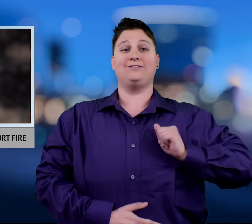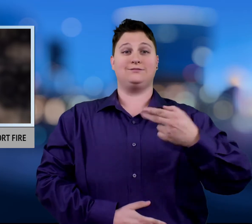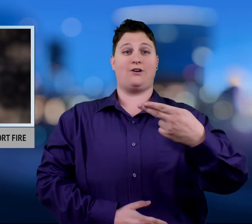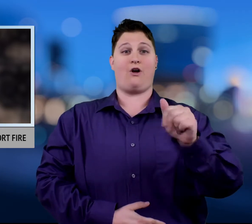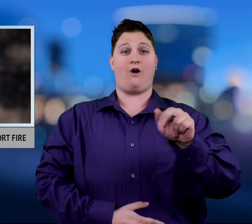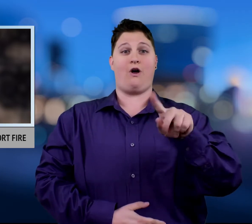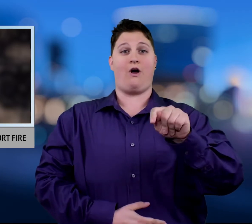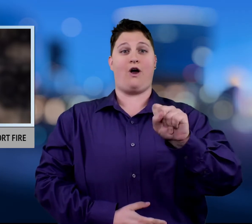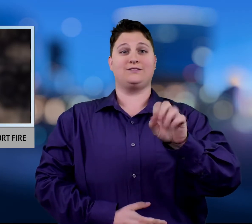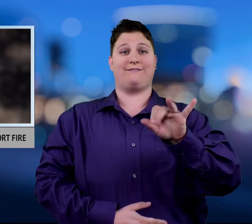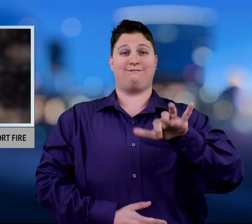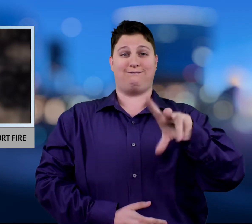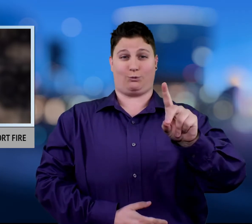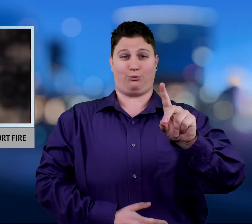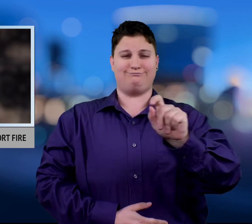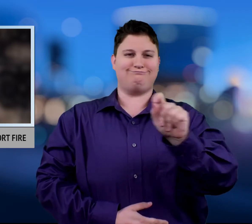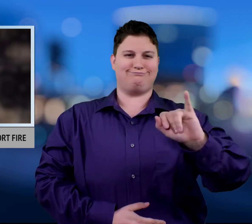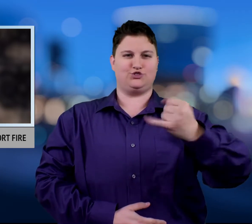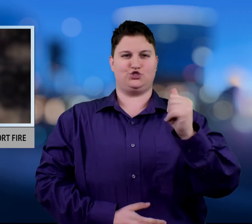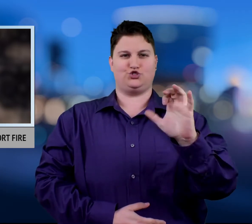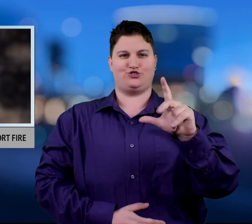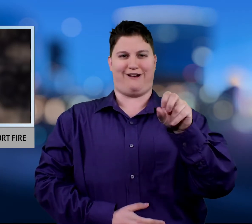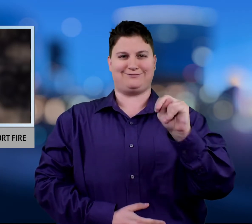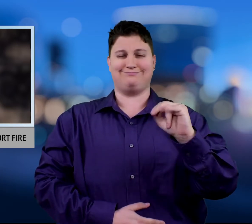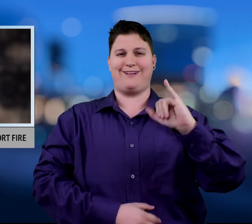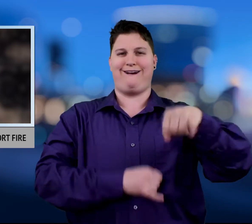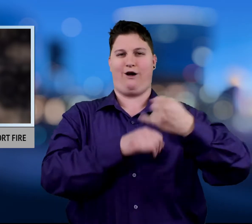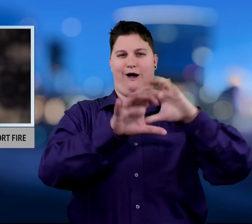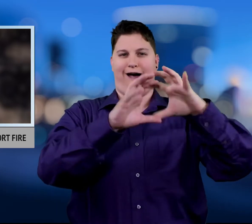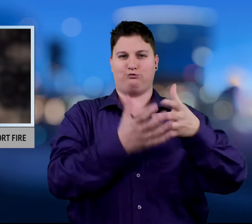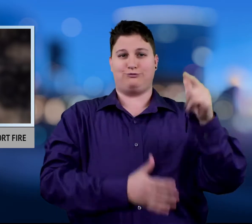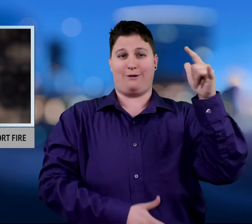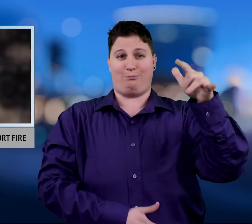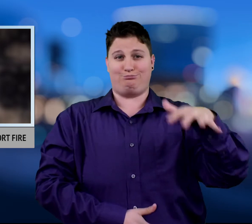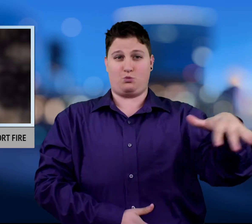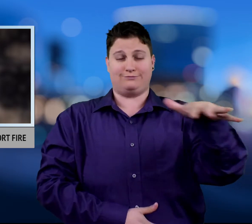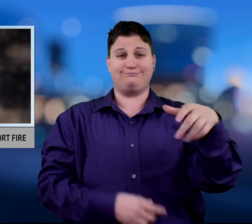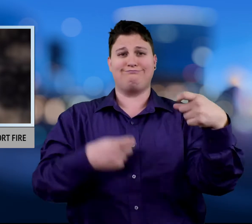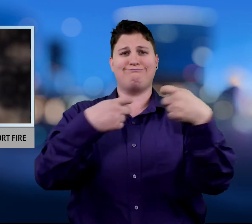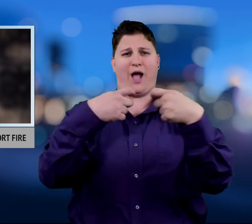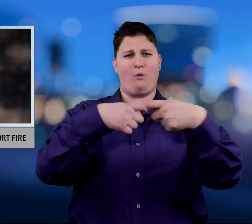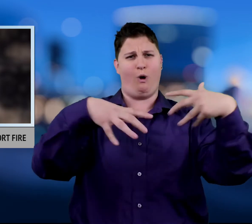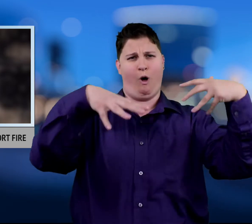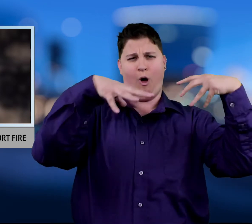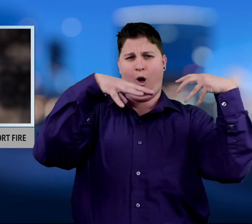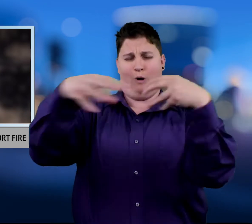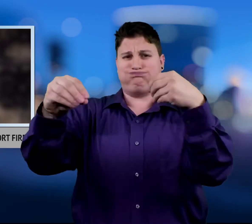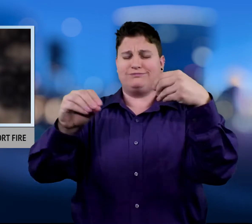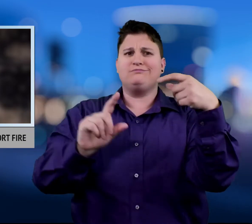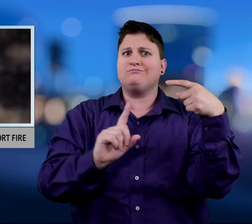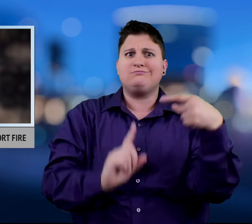Here's a look at some of the damage from the fire that knocked out power